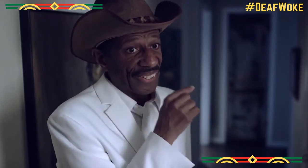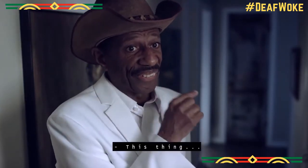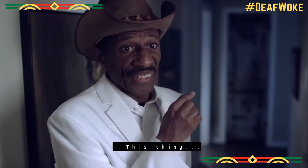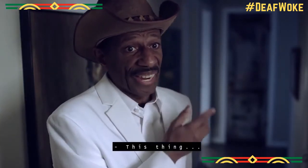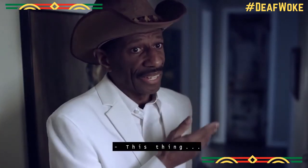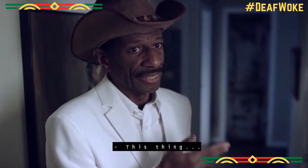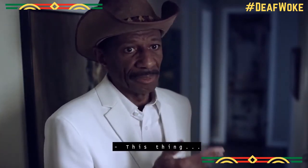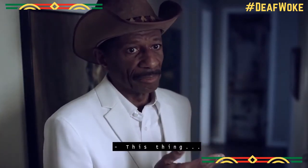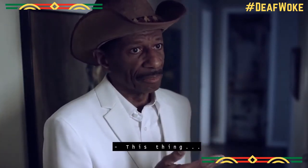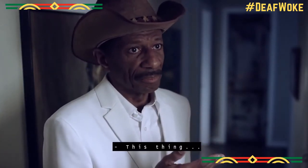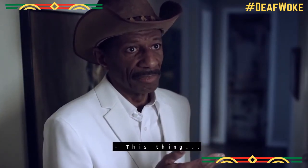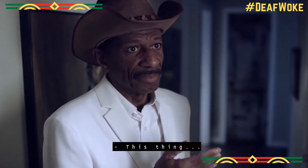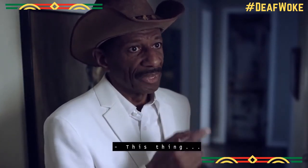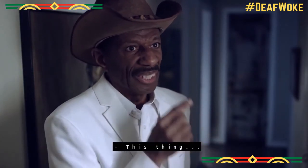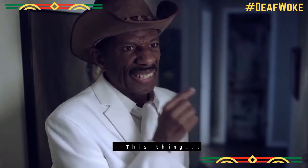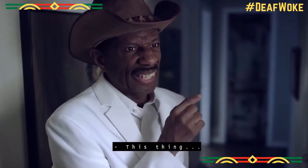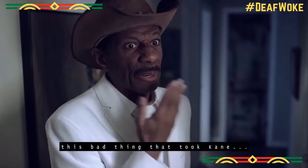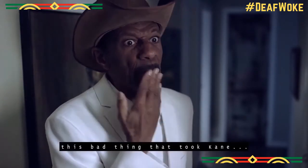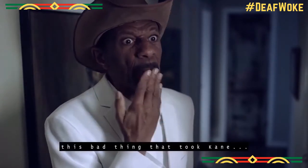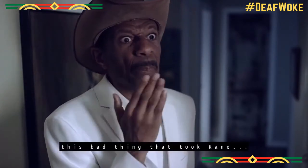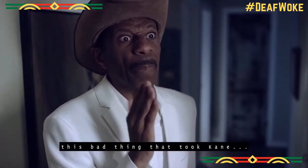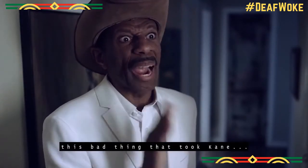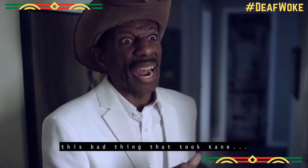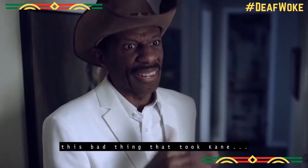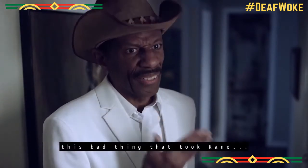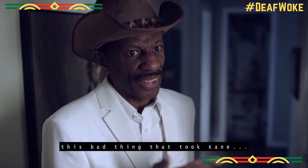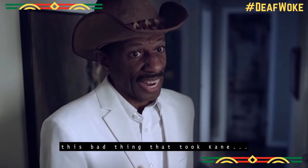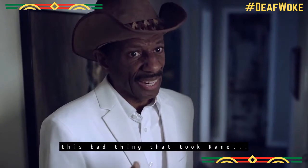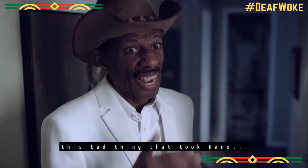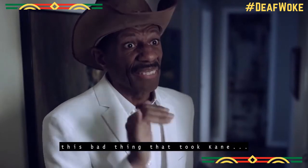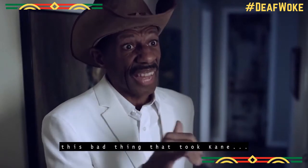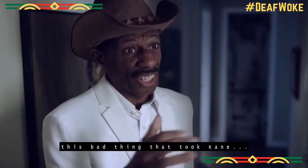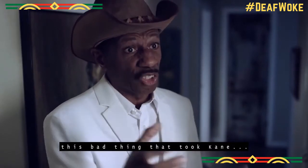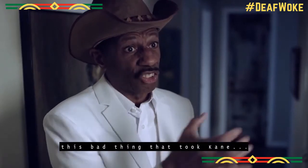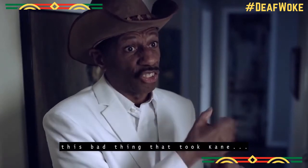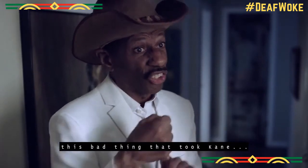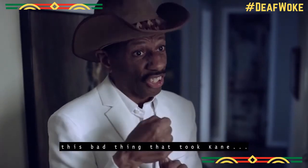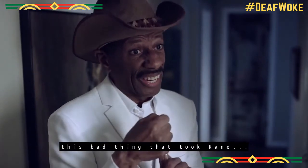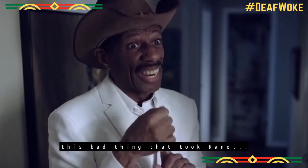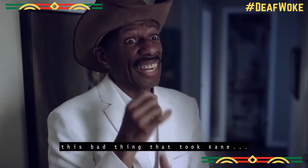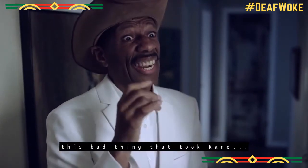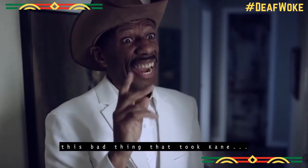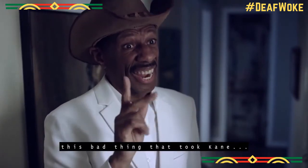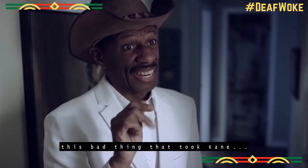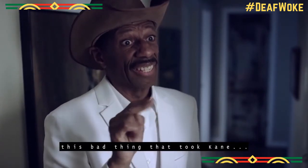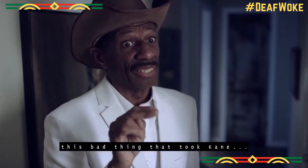This thing. This bad thing that took Kane